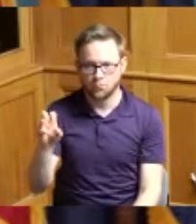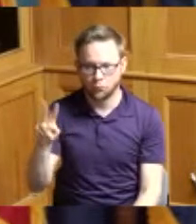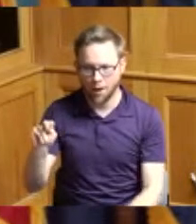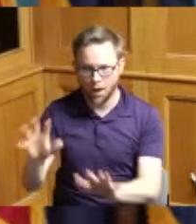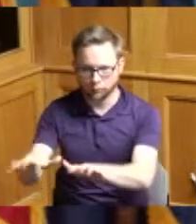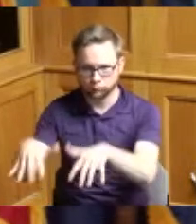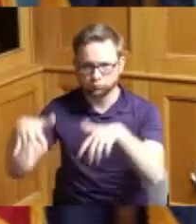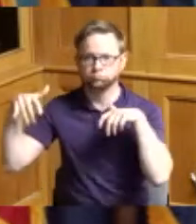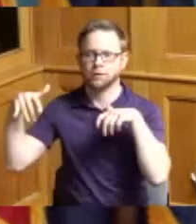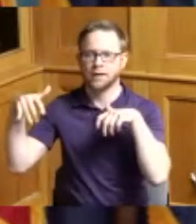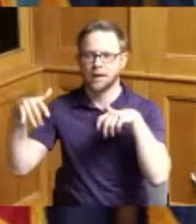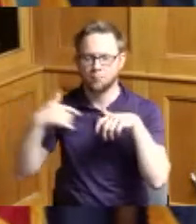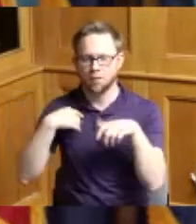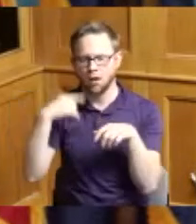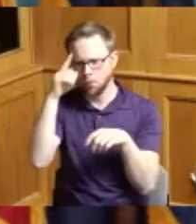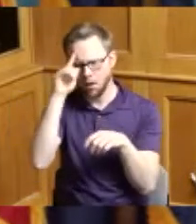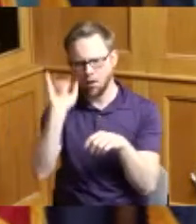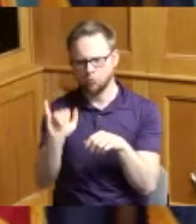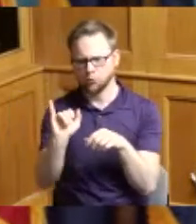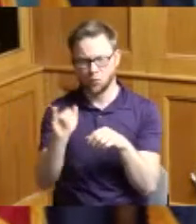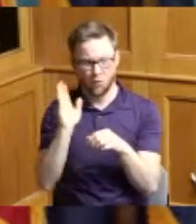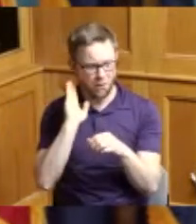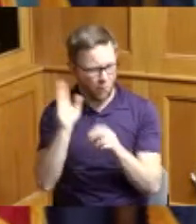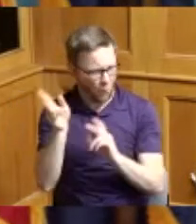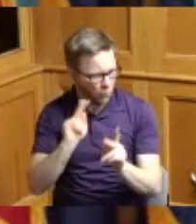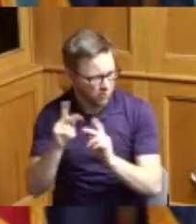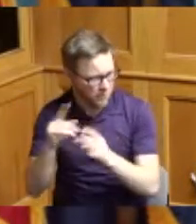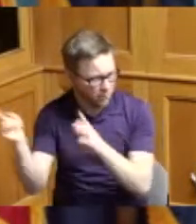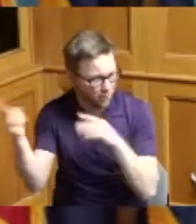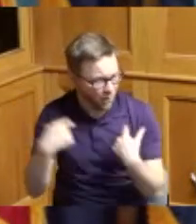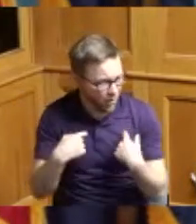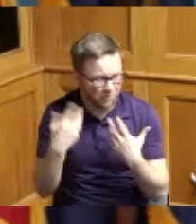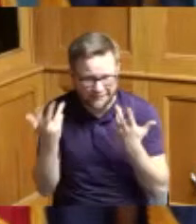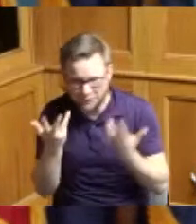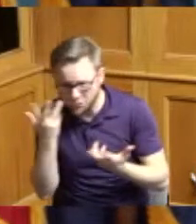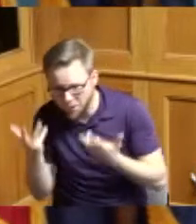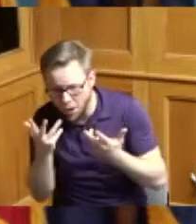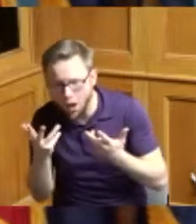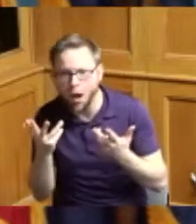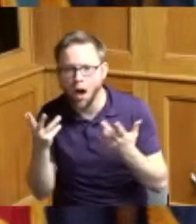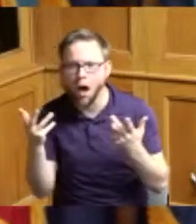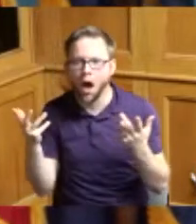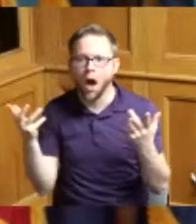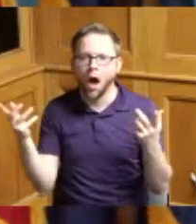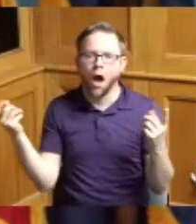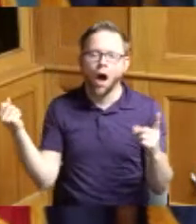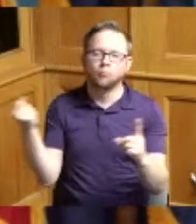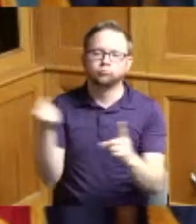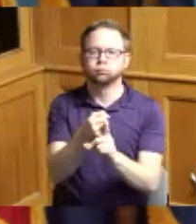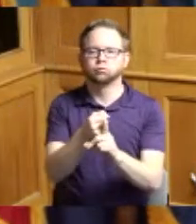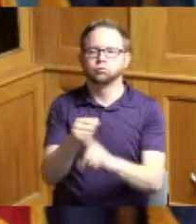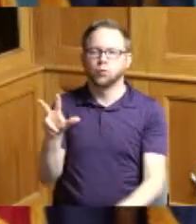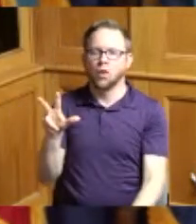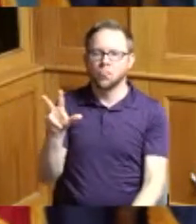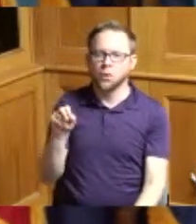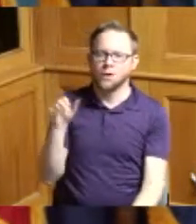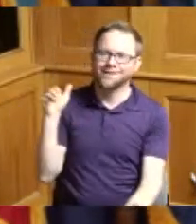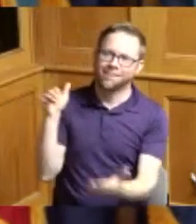we thought man when anybody show up 30,000 people showed up and I want to thank the team that put it